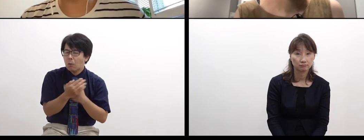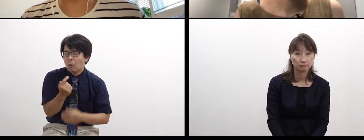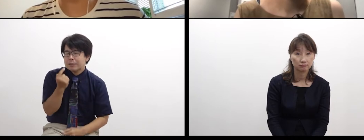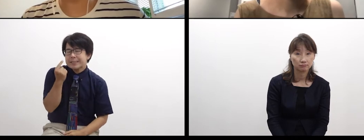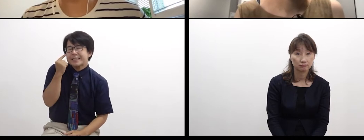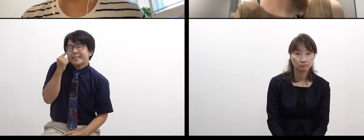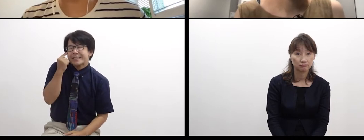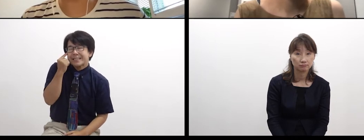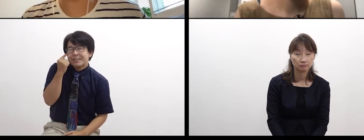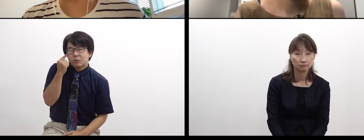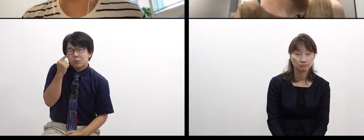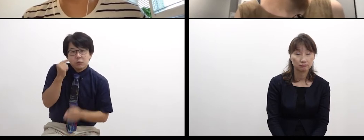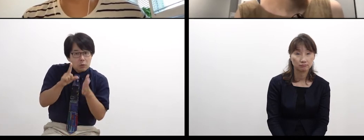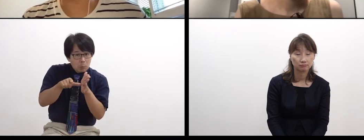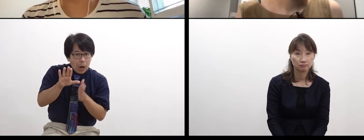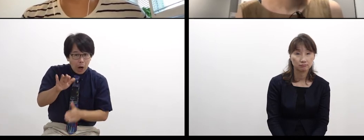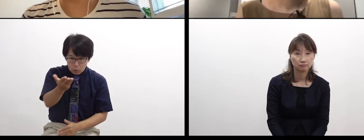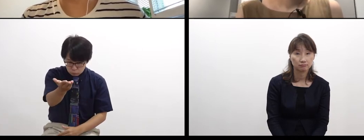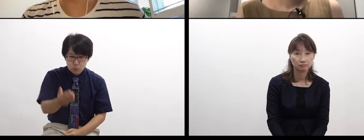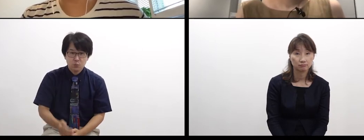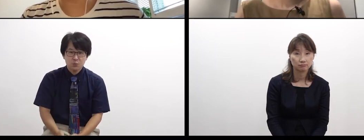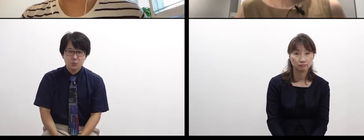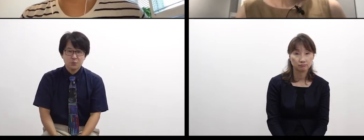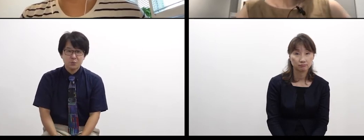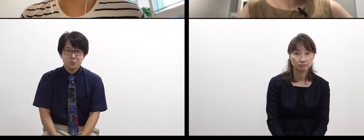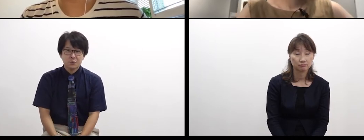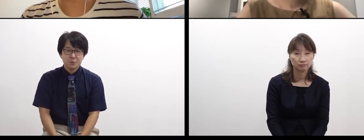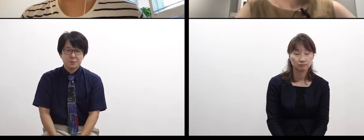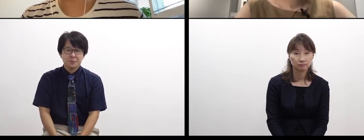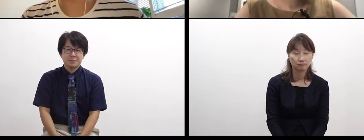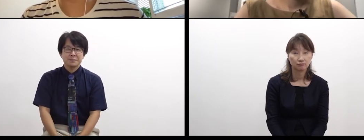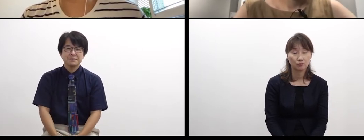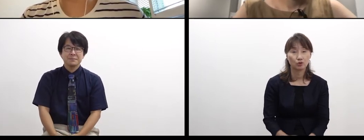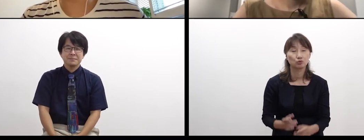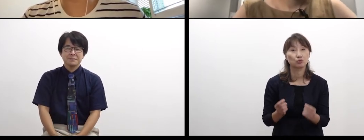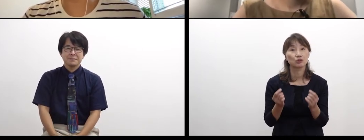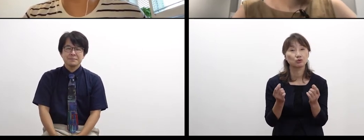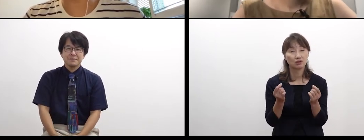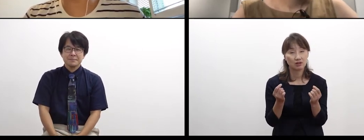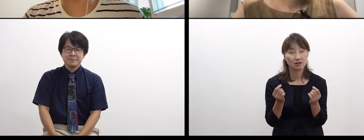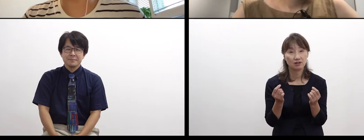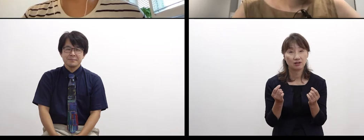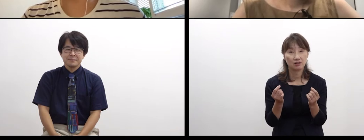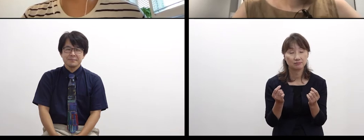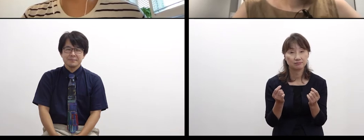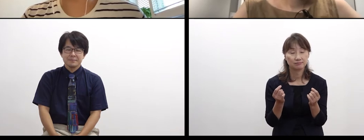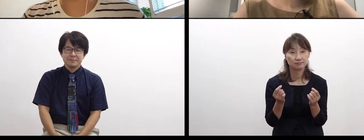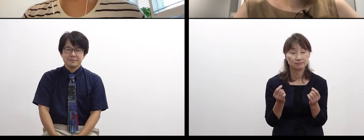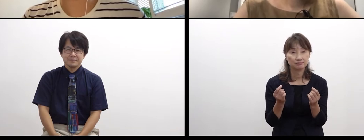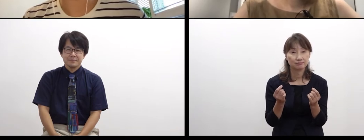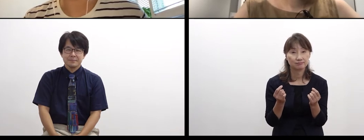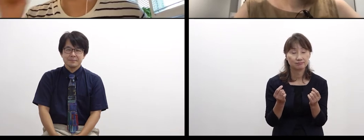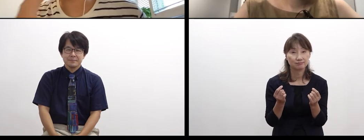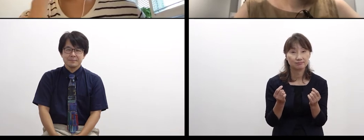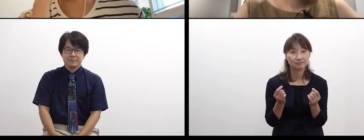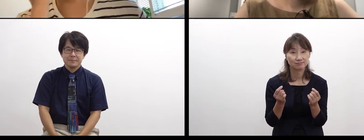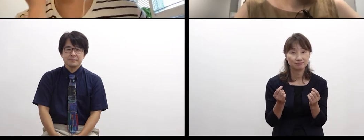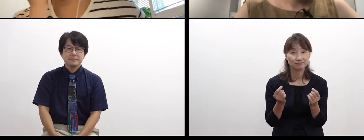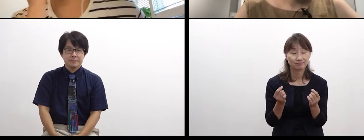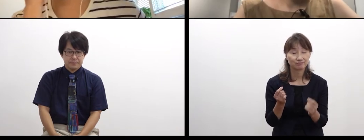Well, among the communication ways